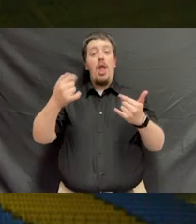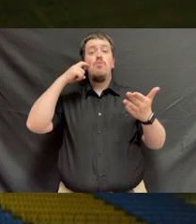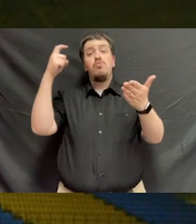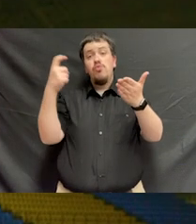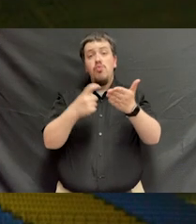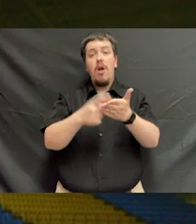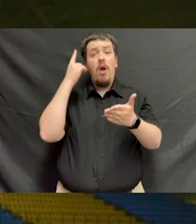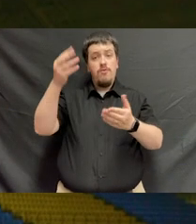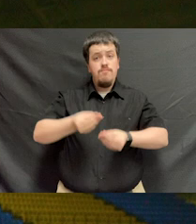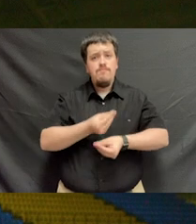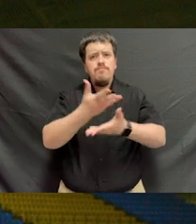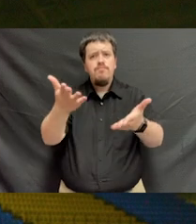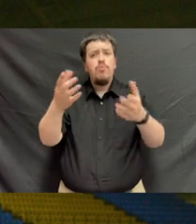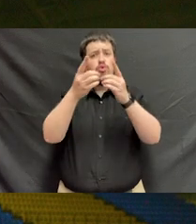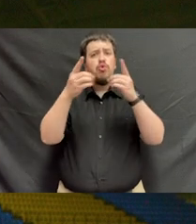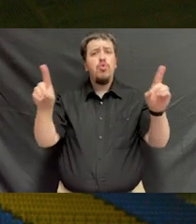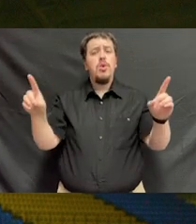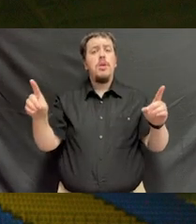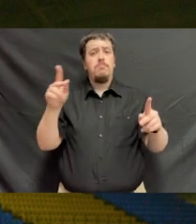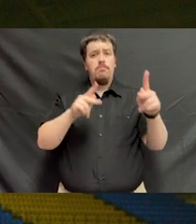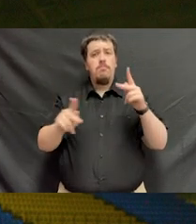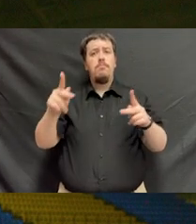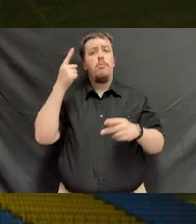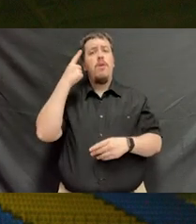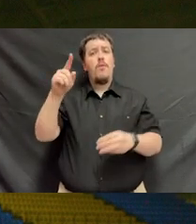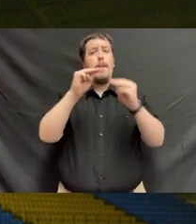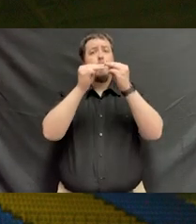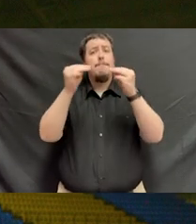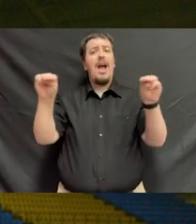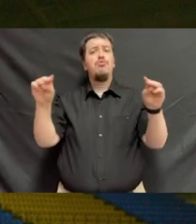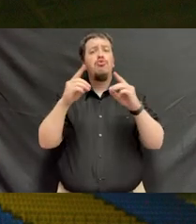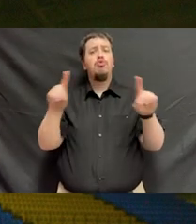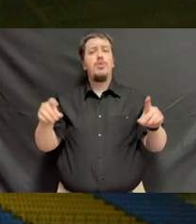At this time, I will recognize for the conferring of the degree, the candidates for the master's degree.